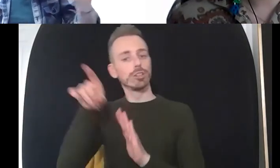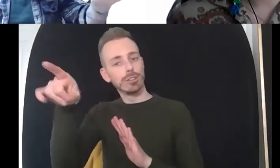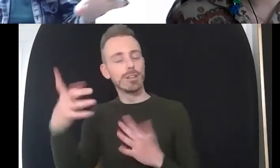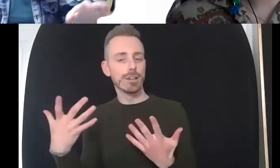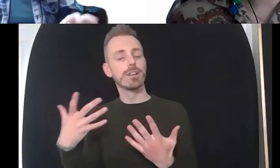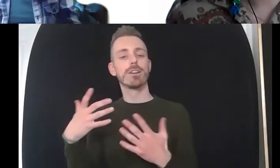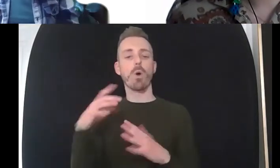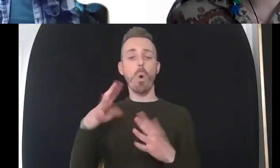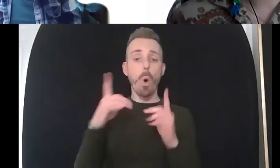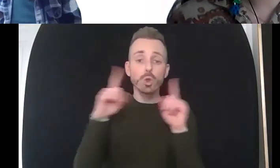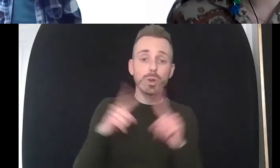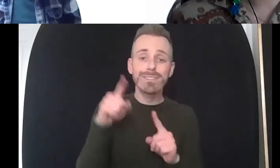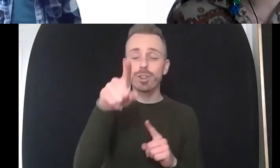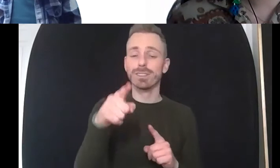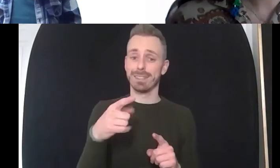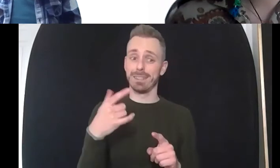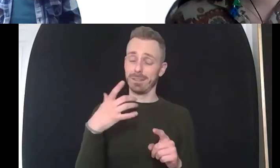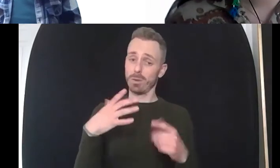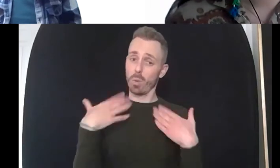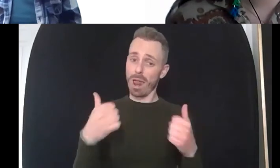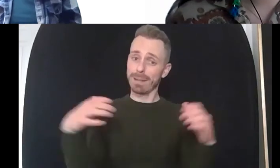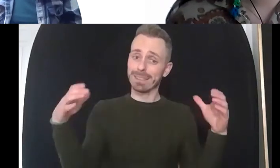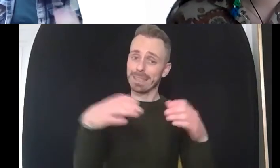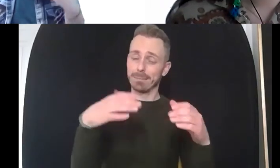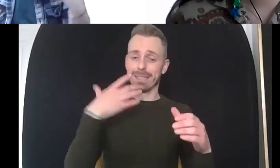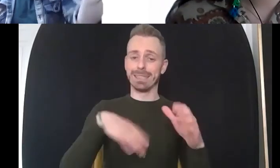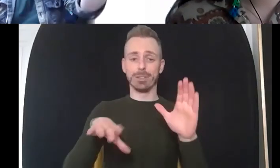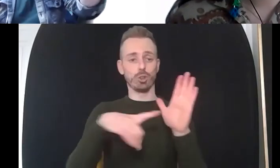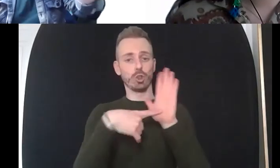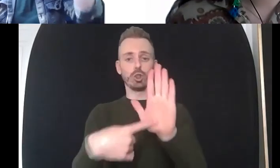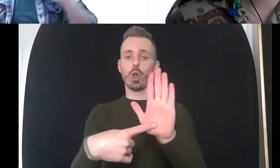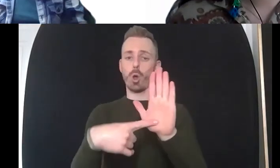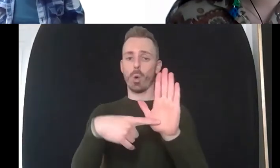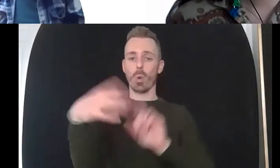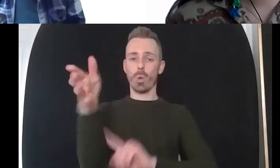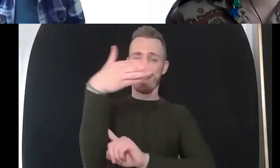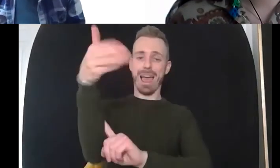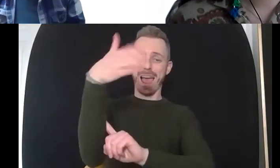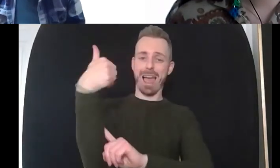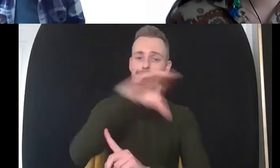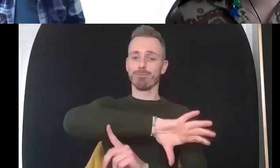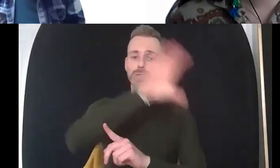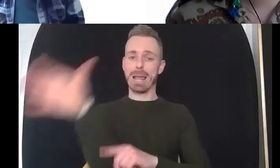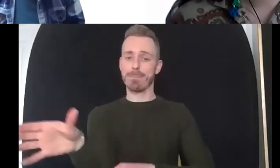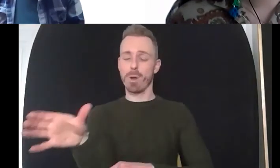work in the organization too um so i want to see the flag flying everywhere in in february i want